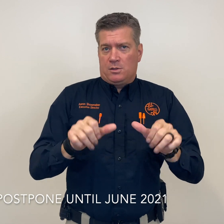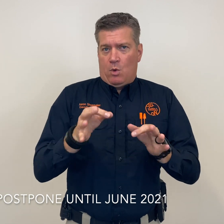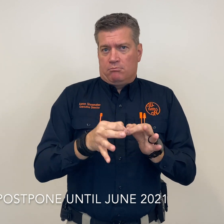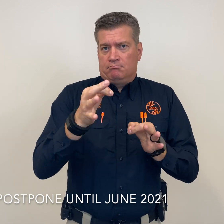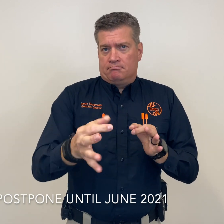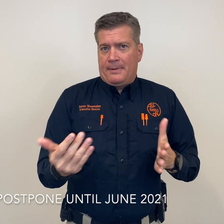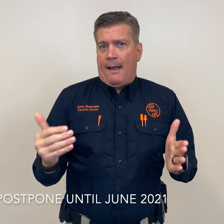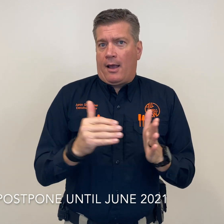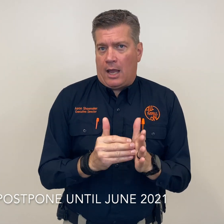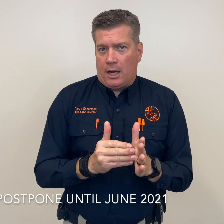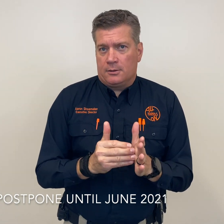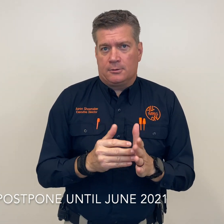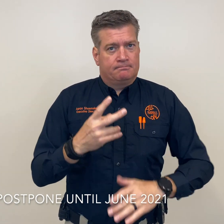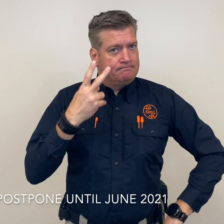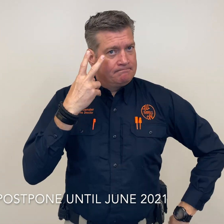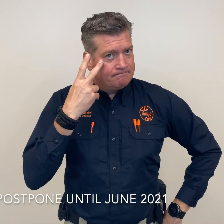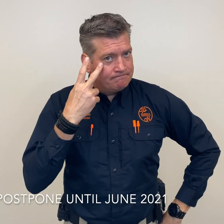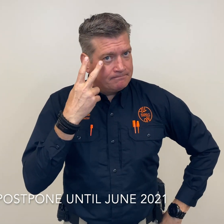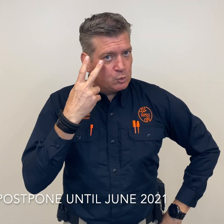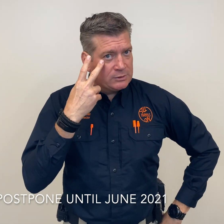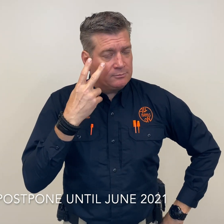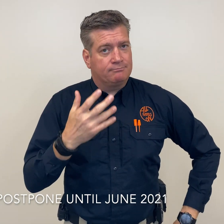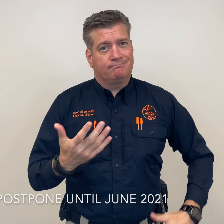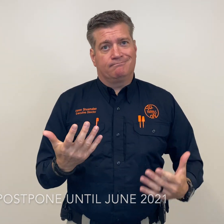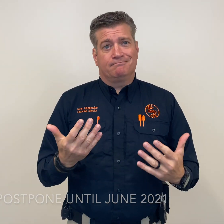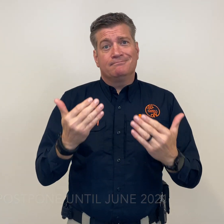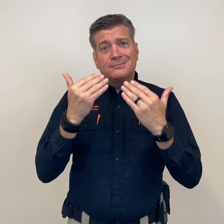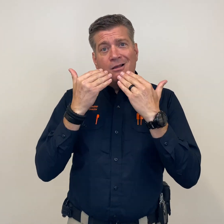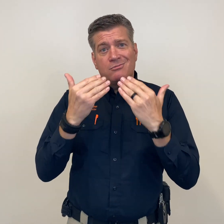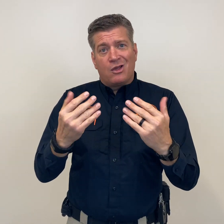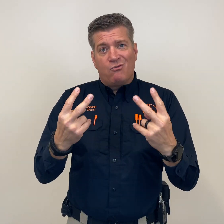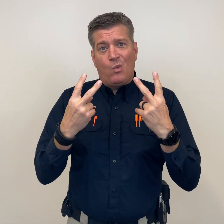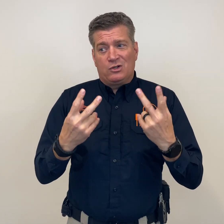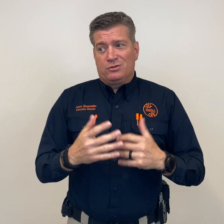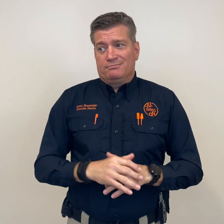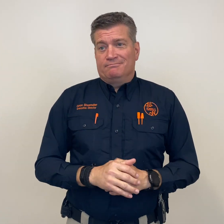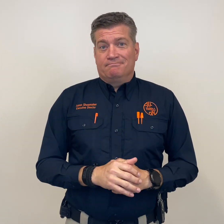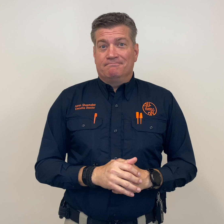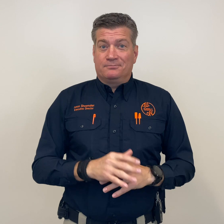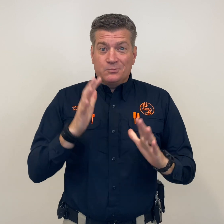possible or if we need to postpone to 2021.